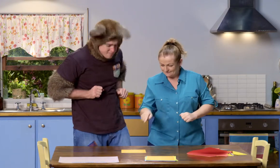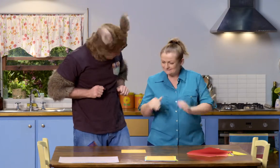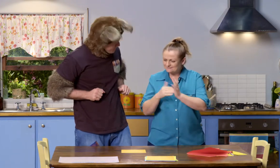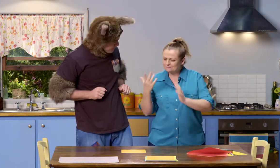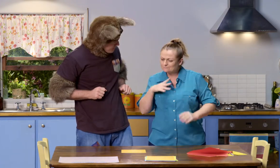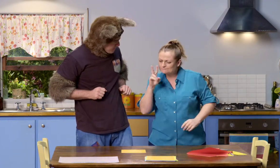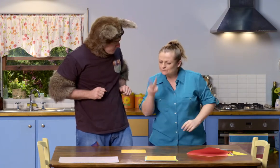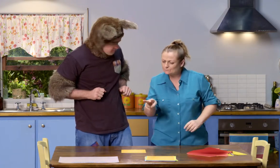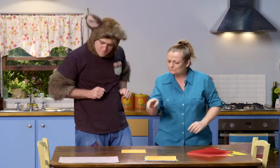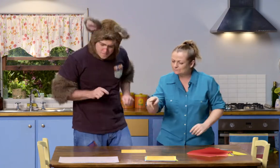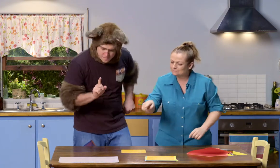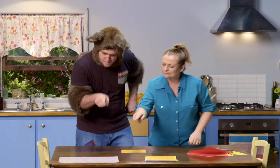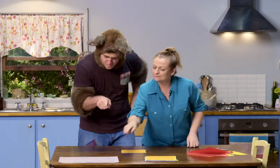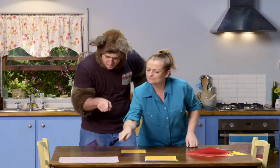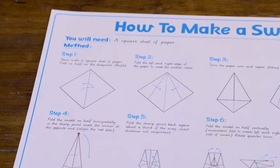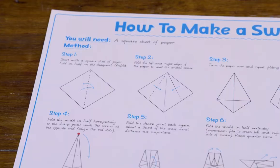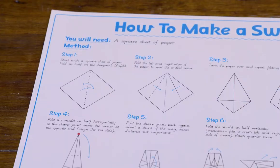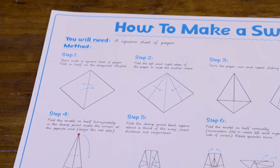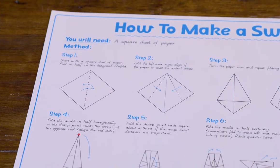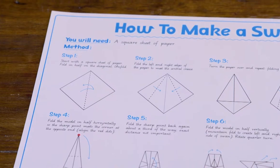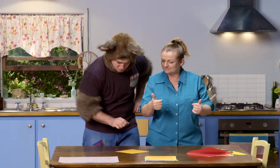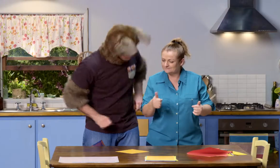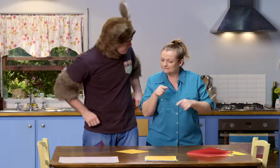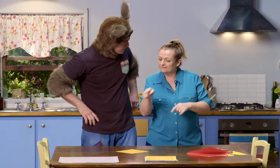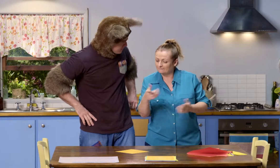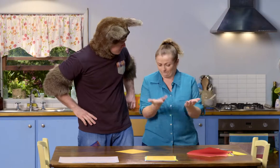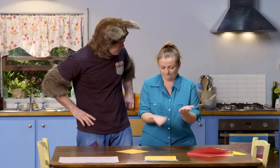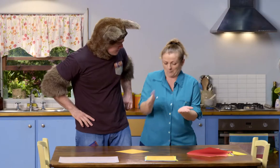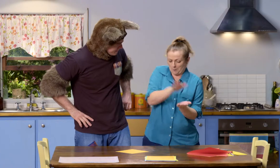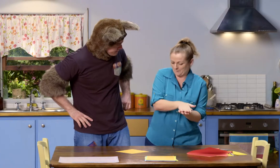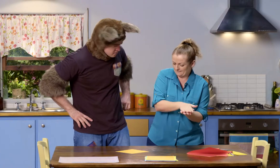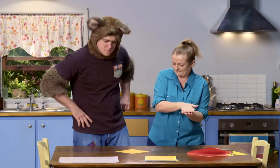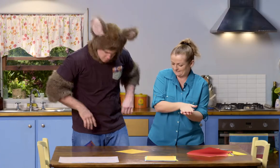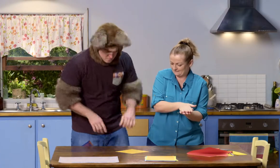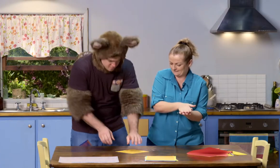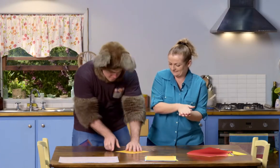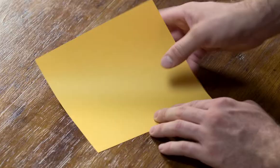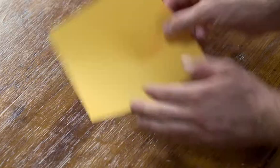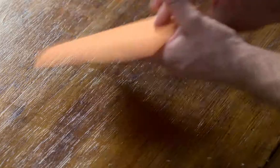we need to look at the instructions. Hmm. Fold it. OK.